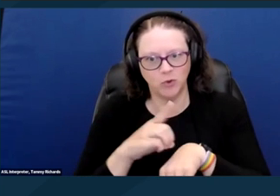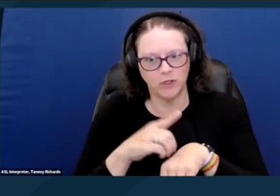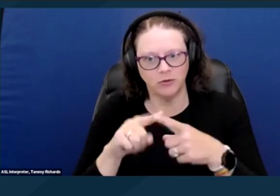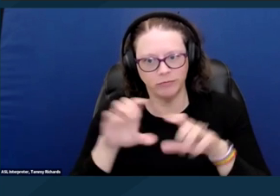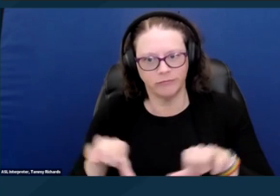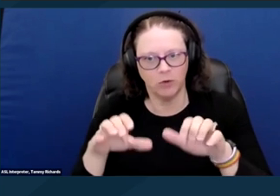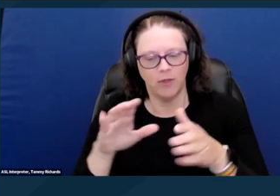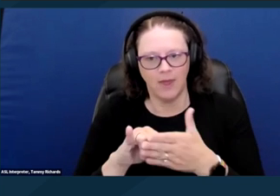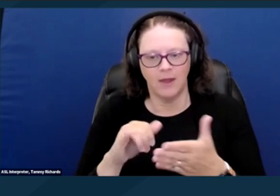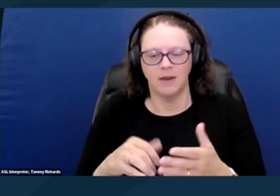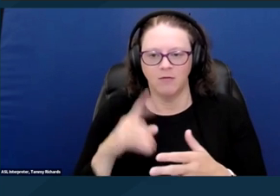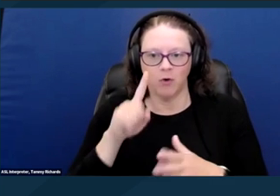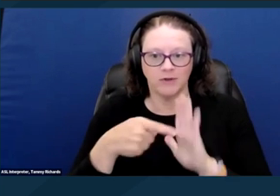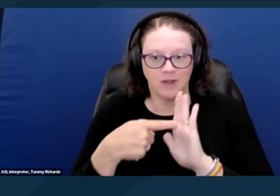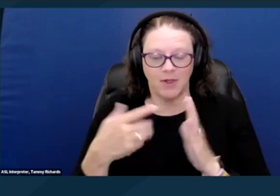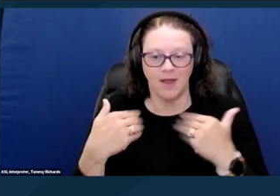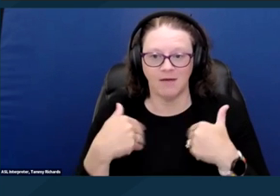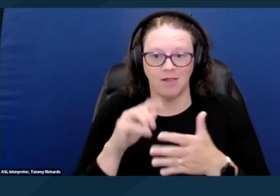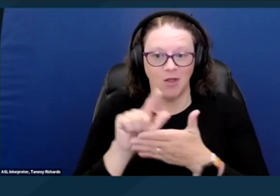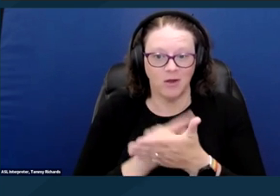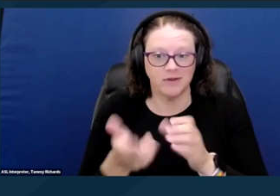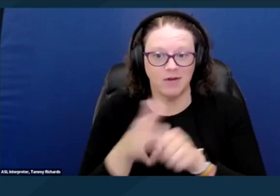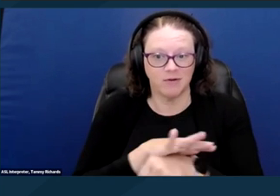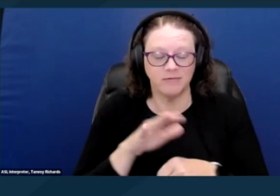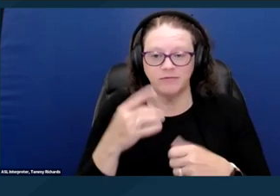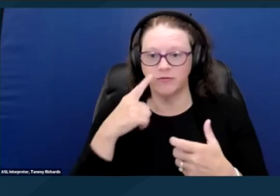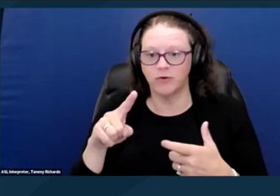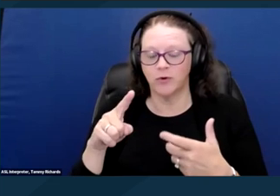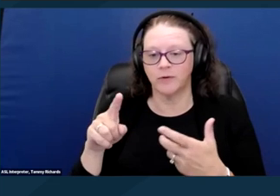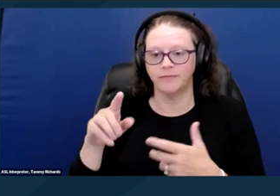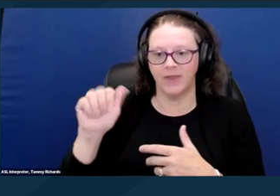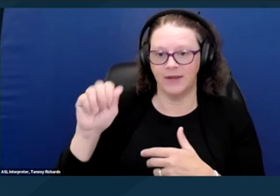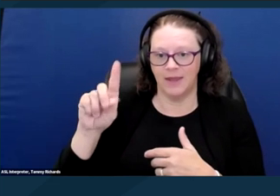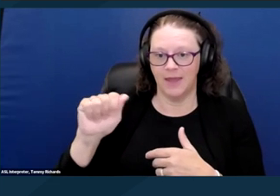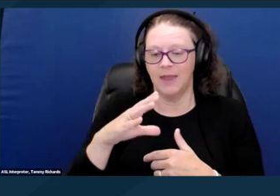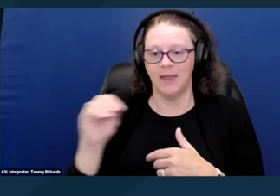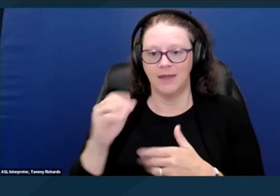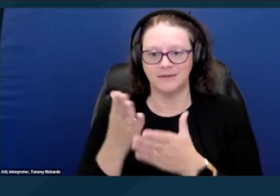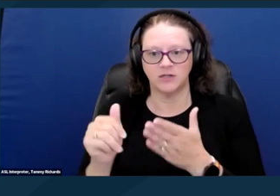like the Americans with Disabilities Act, or Section 504 of the Rehabilitation Act.